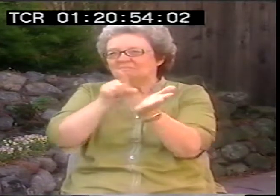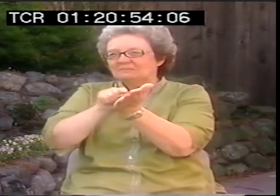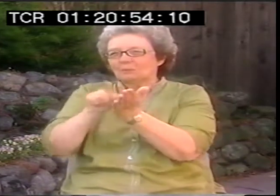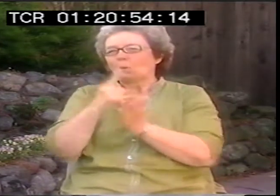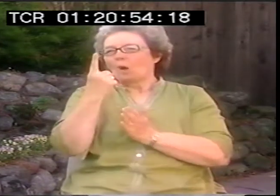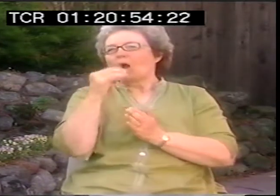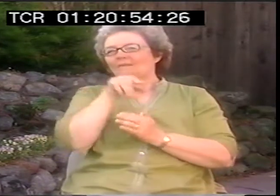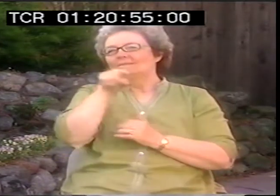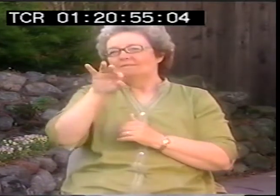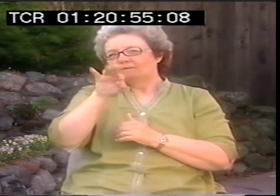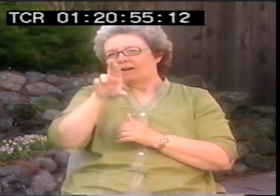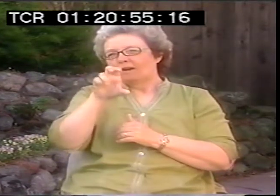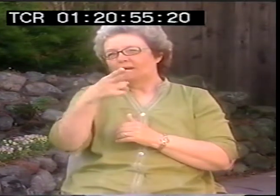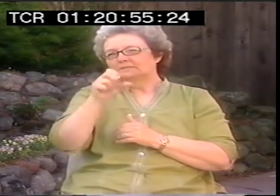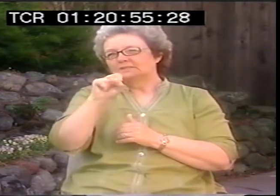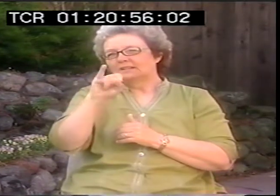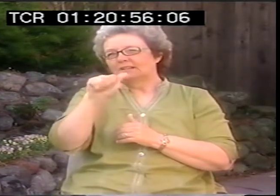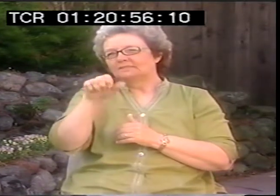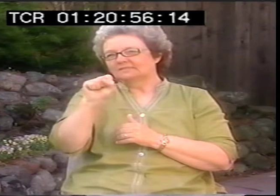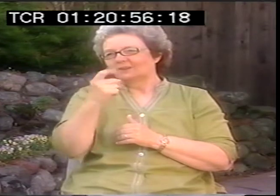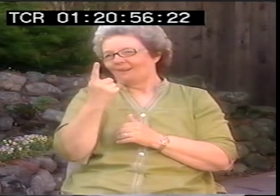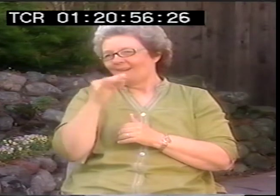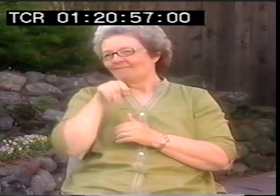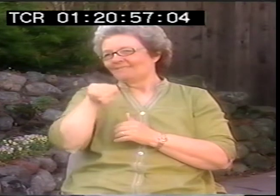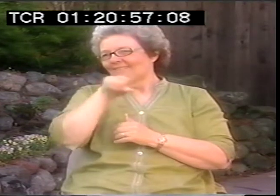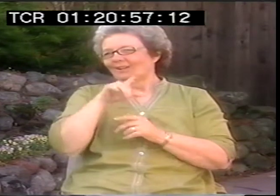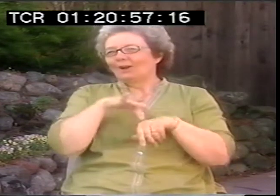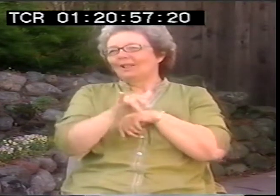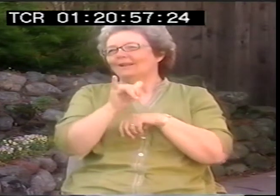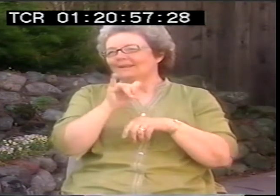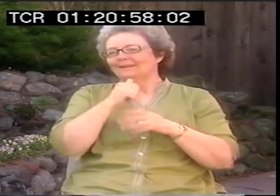And I got published in the school newspaper. Bragg would publish them.